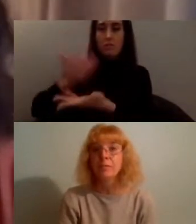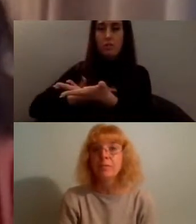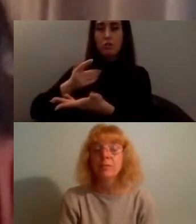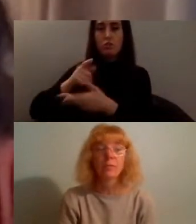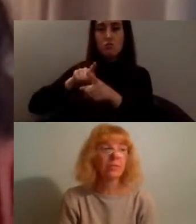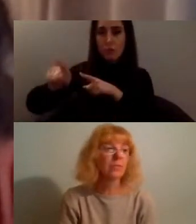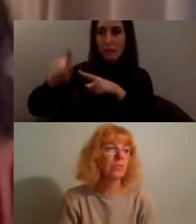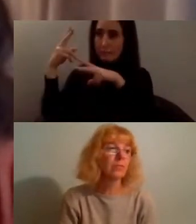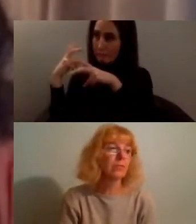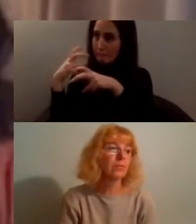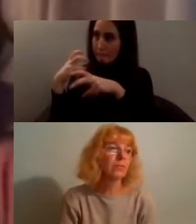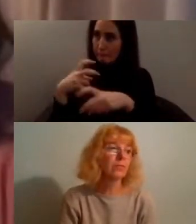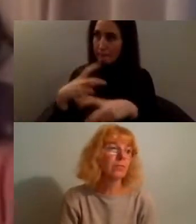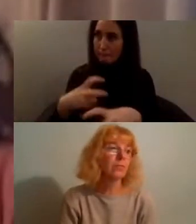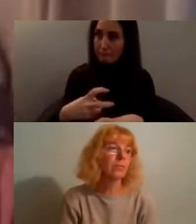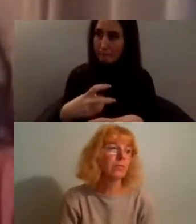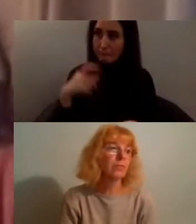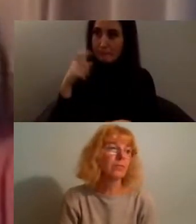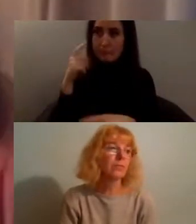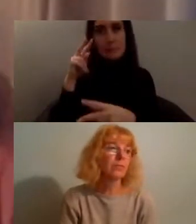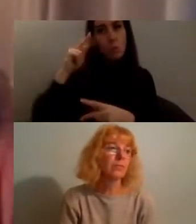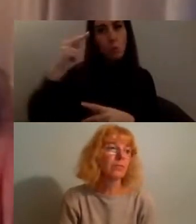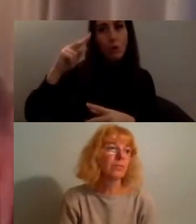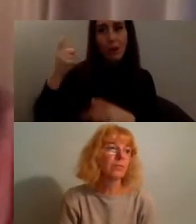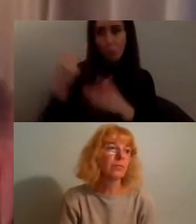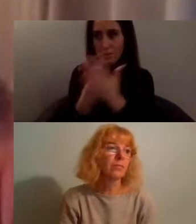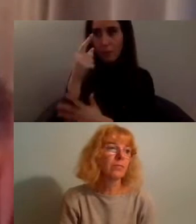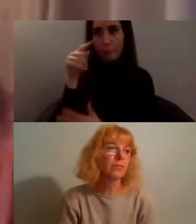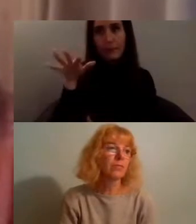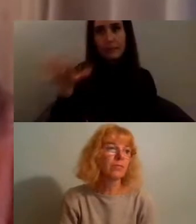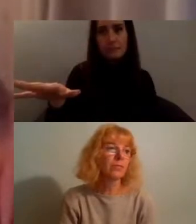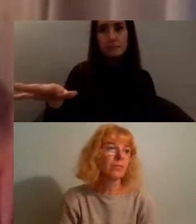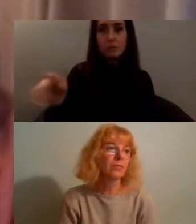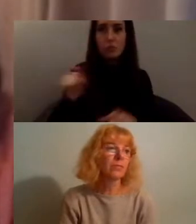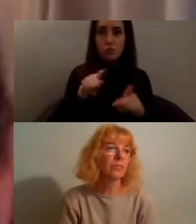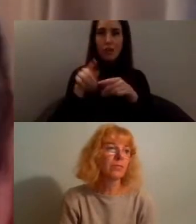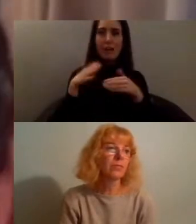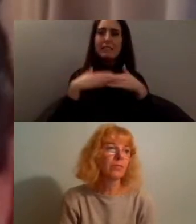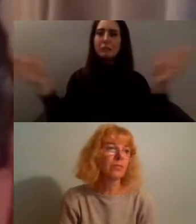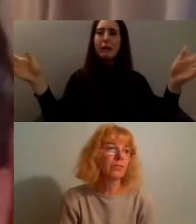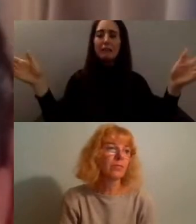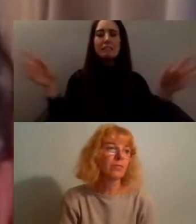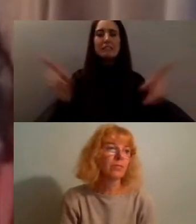we are really trying to expand and open up this conversation and are really excited that